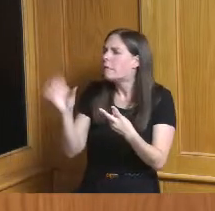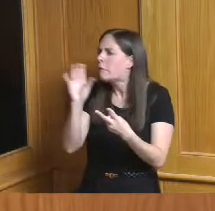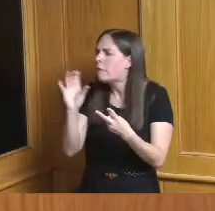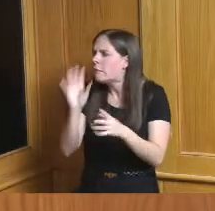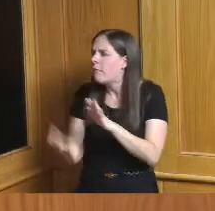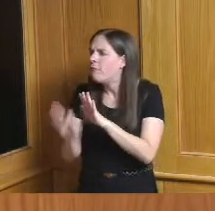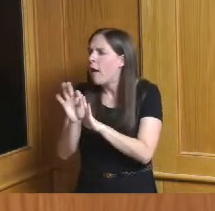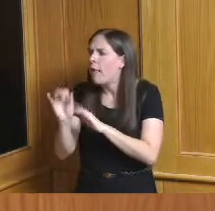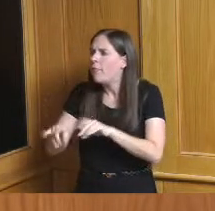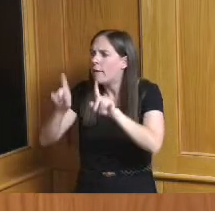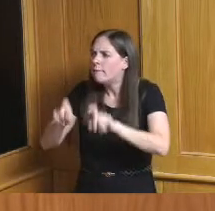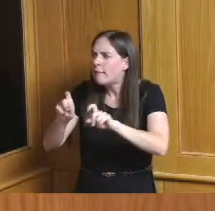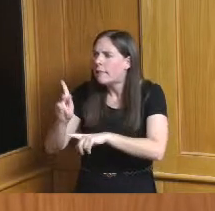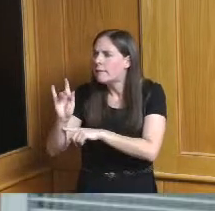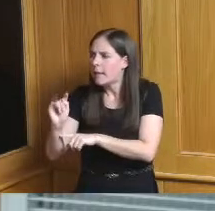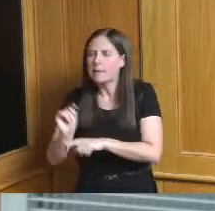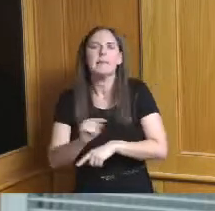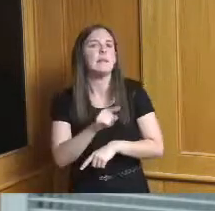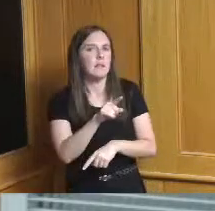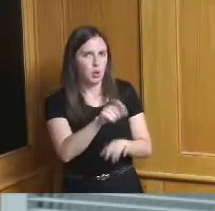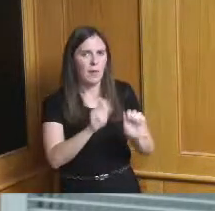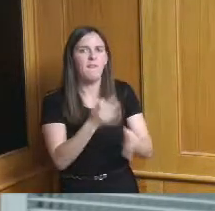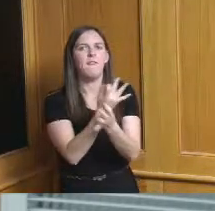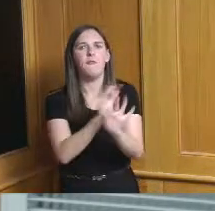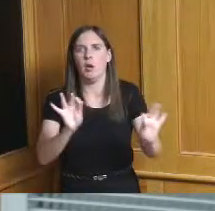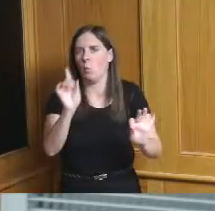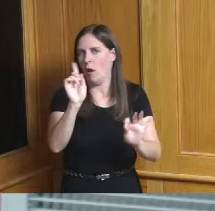you're able to get the free test kits as you mentioned at the libraries I think there's